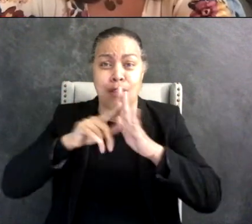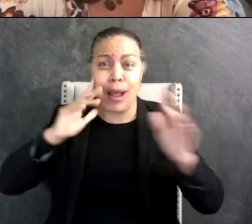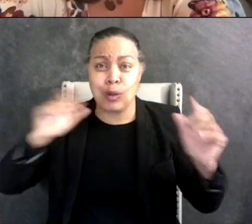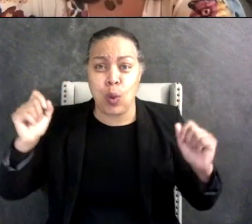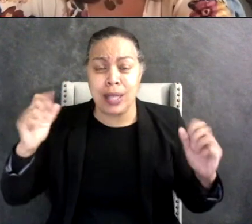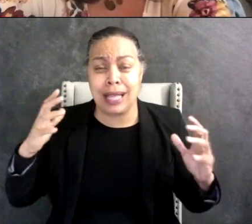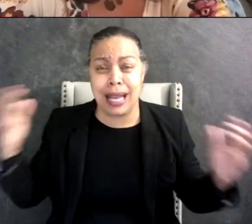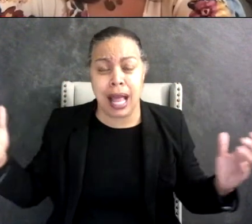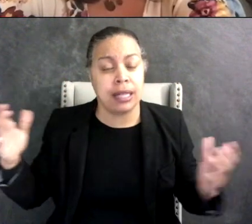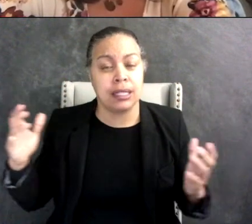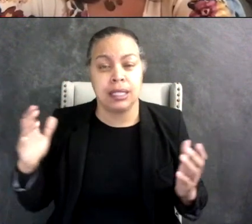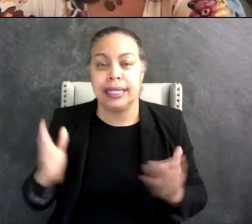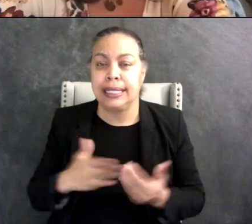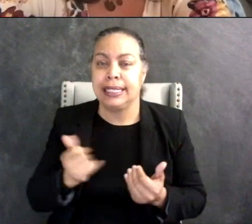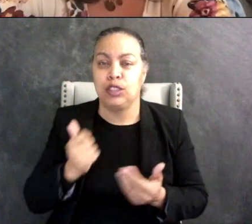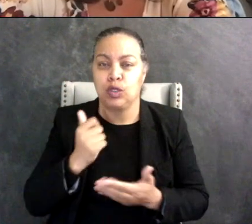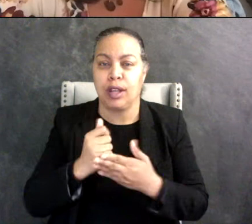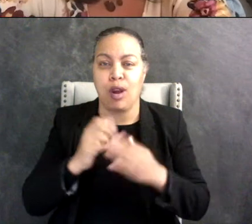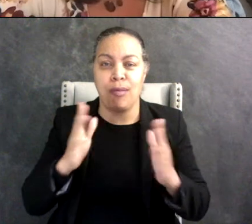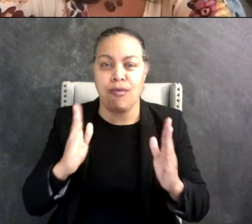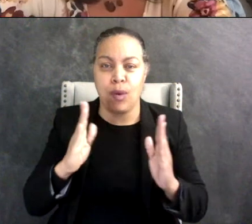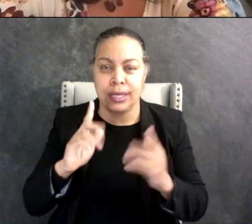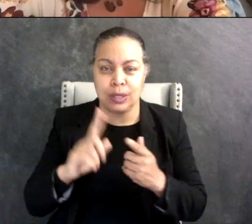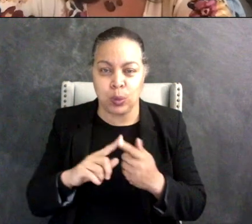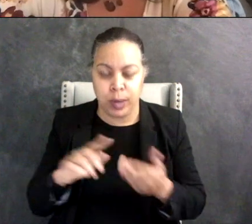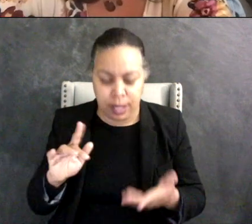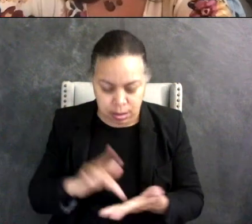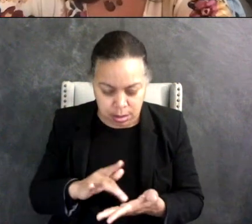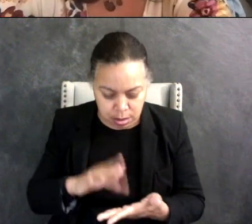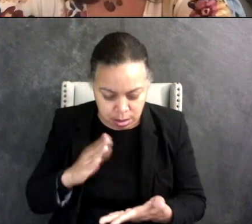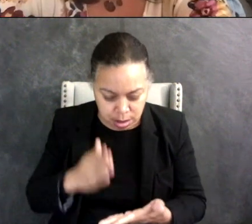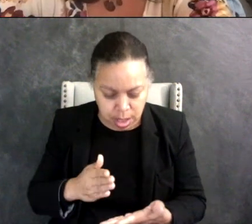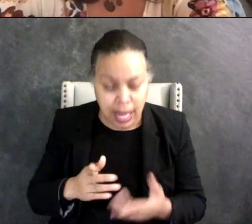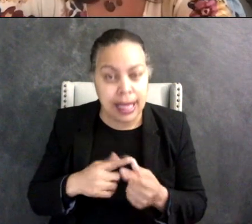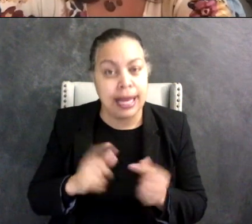for him to be able to focus on that, and it so that he can go out to dinner and like have a nice meal